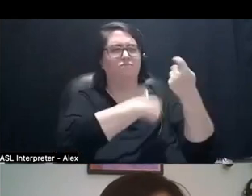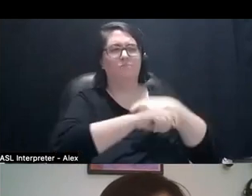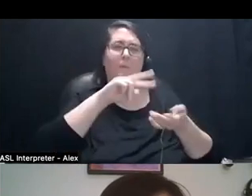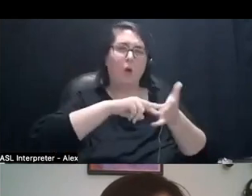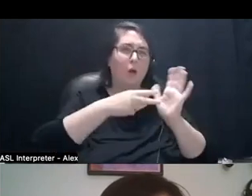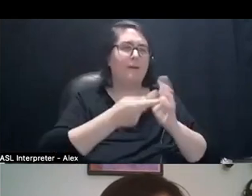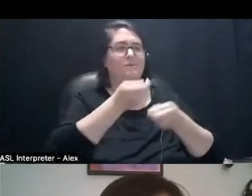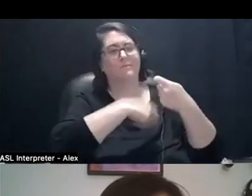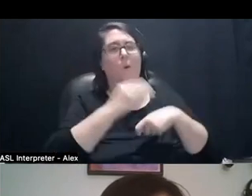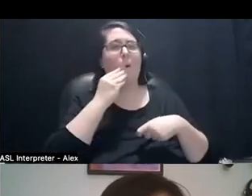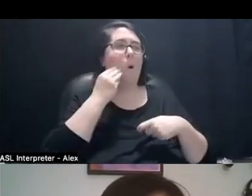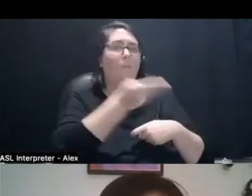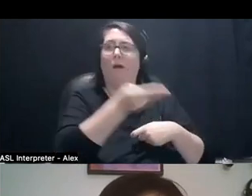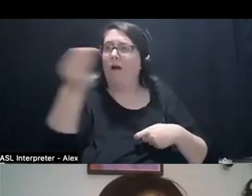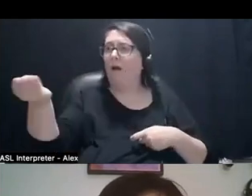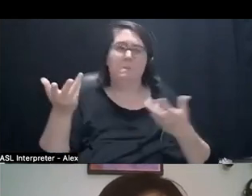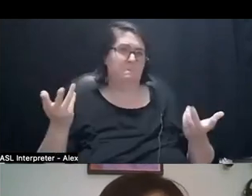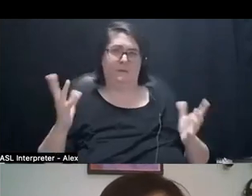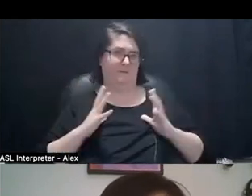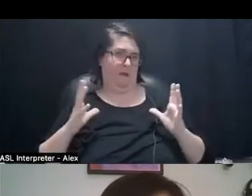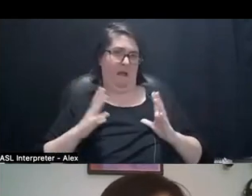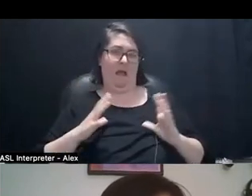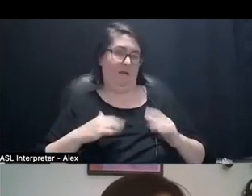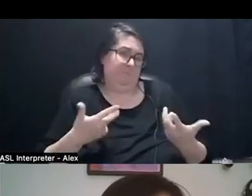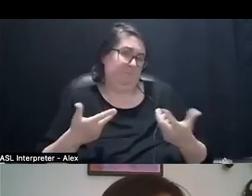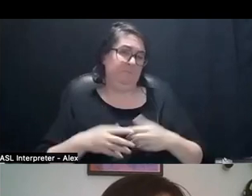find new homes and, and that's totally okay.